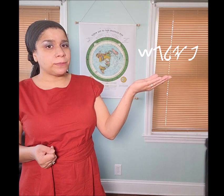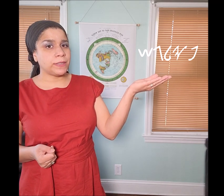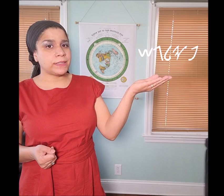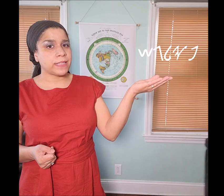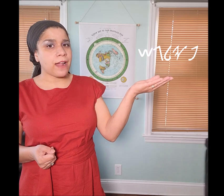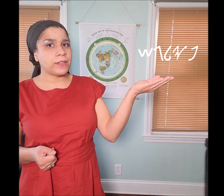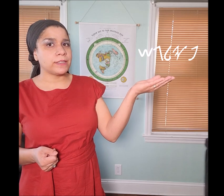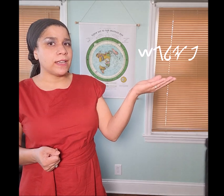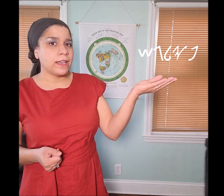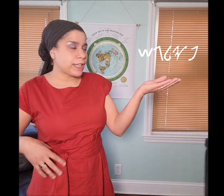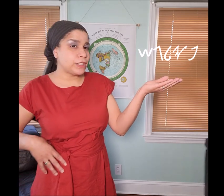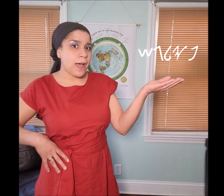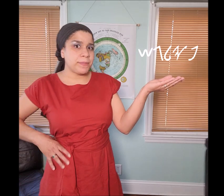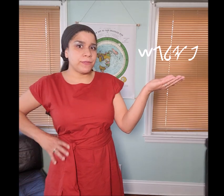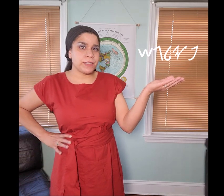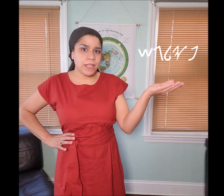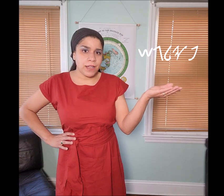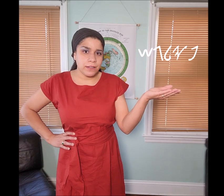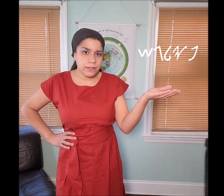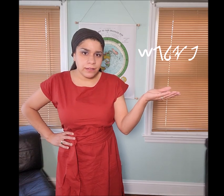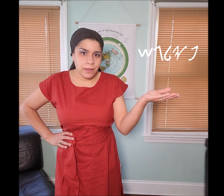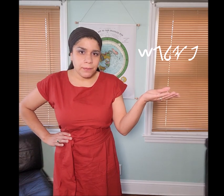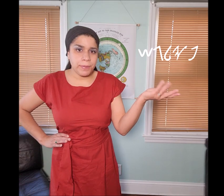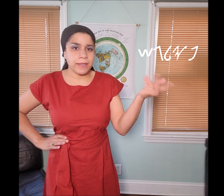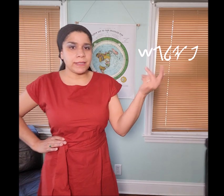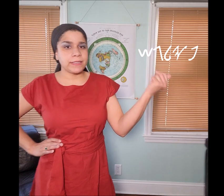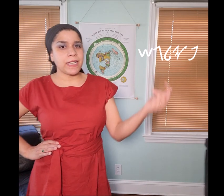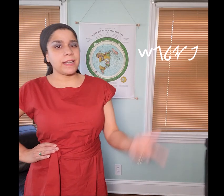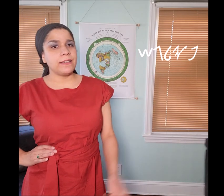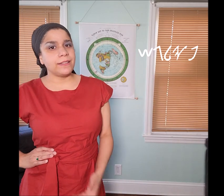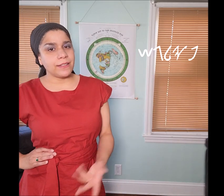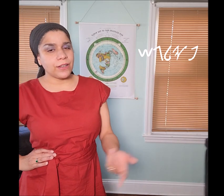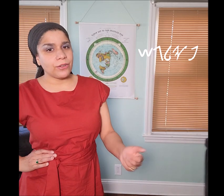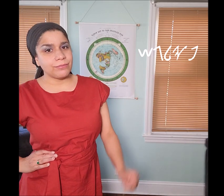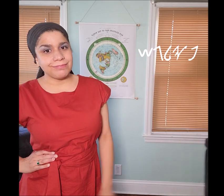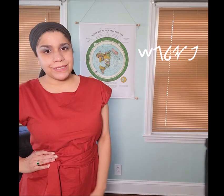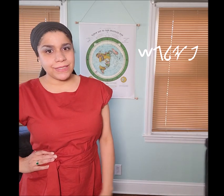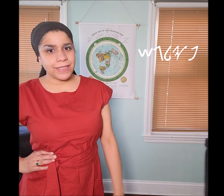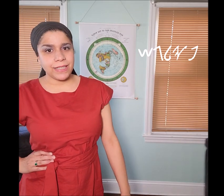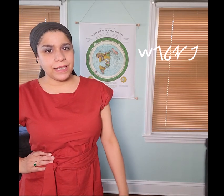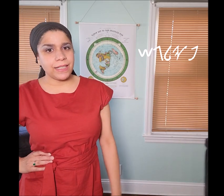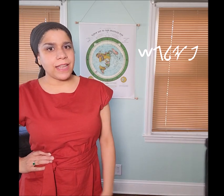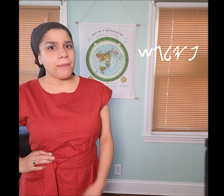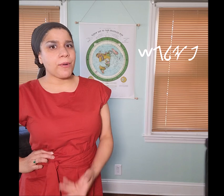to be Sarah’s adoptive son but instead... you know the story.